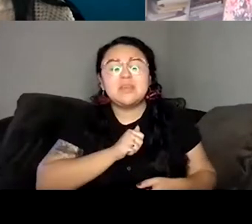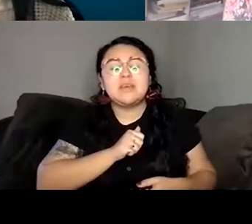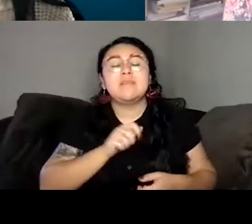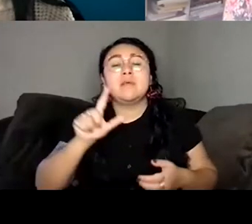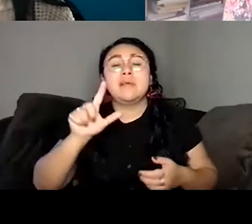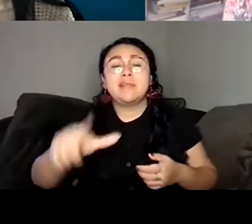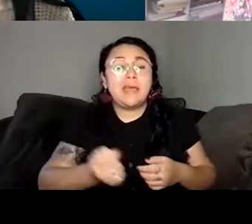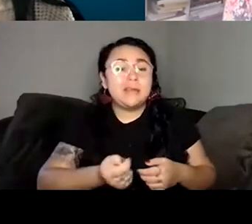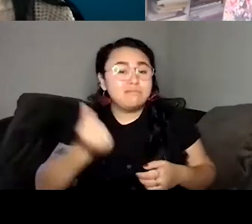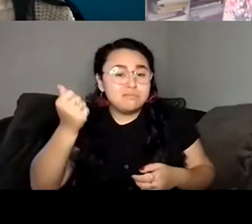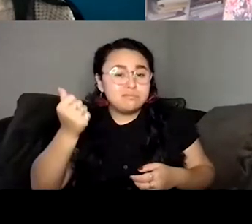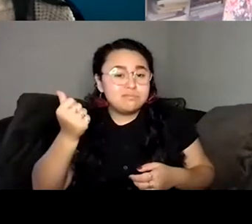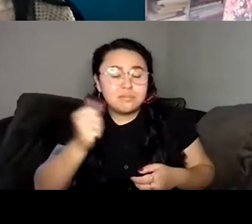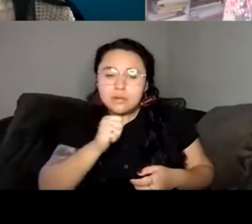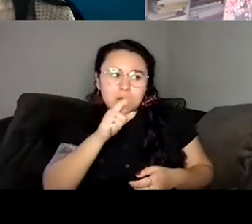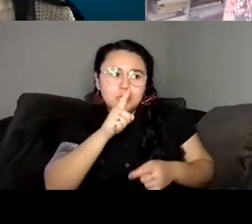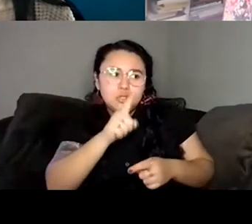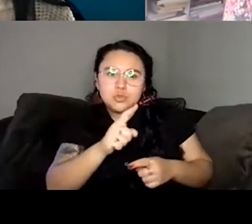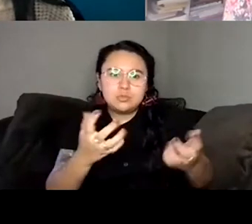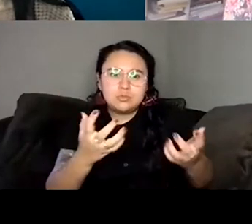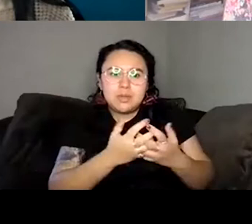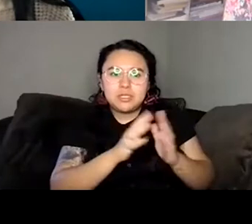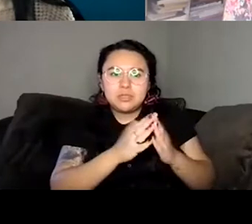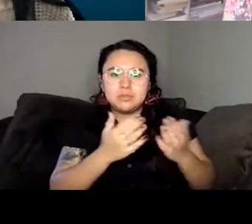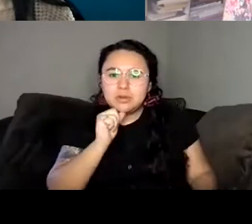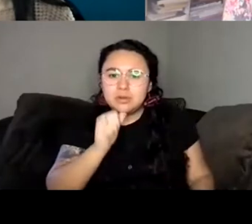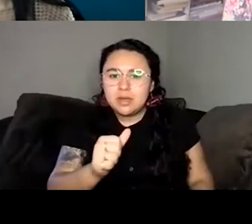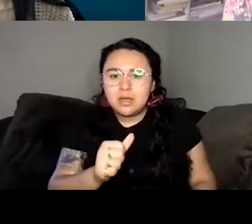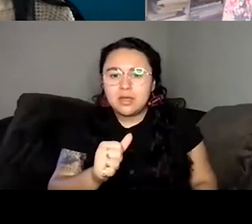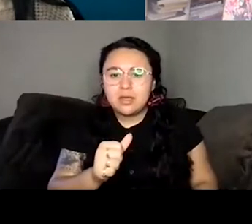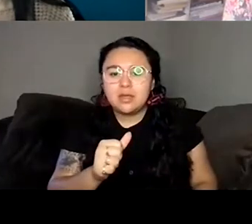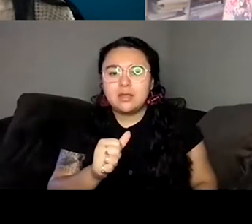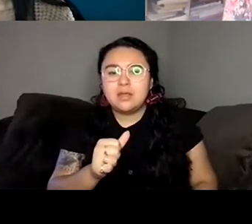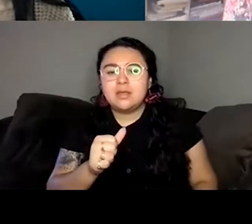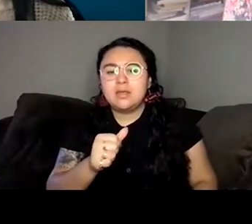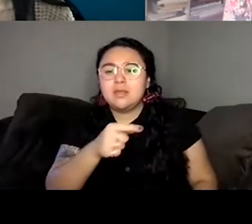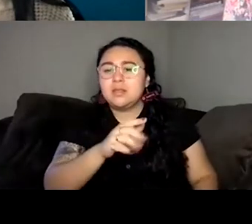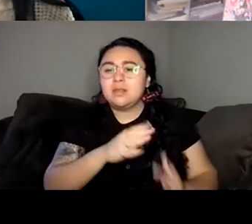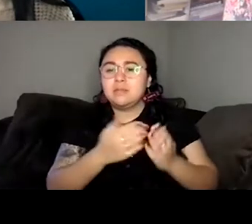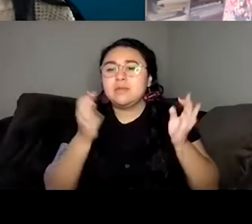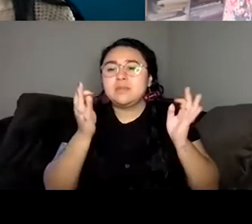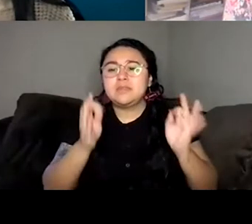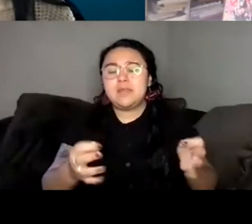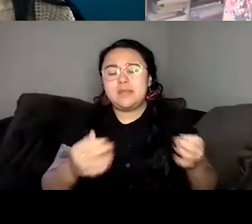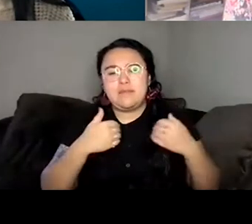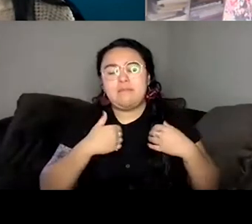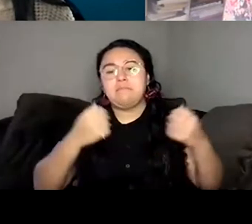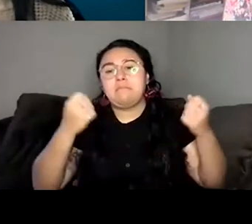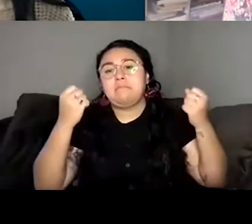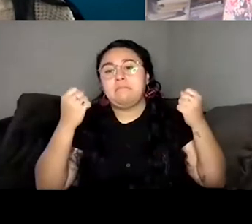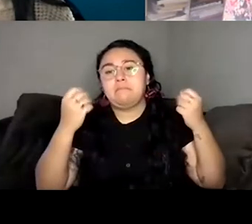weren't true to the book. And so this book definitely had many variations in which I